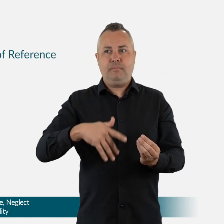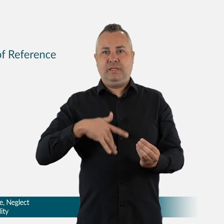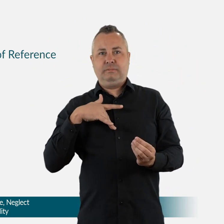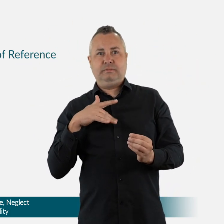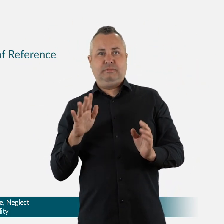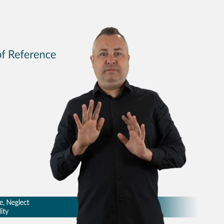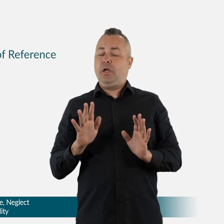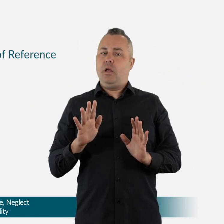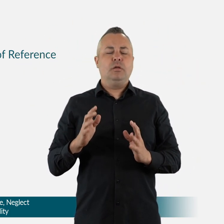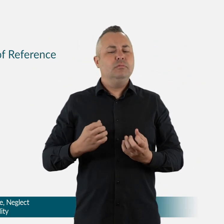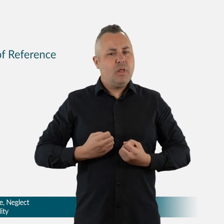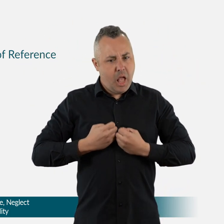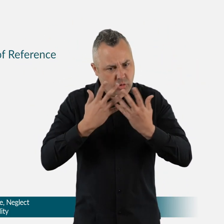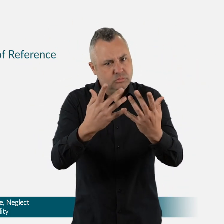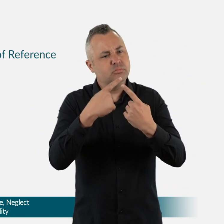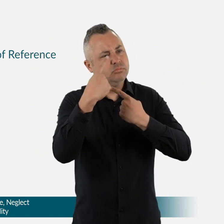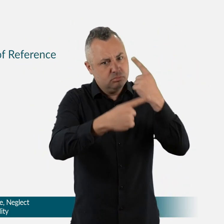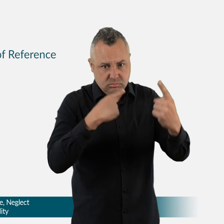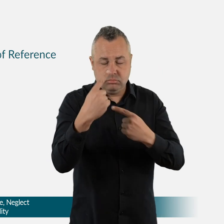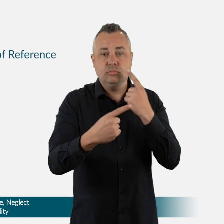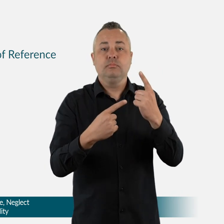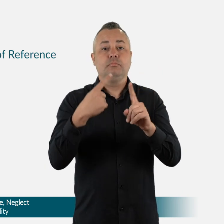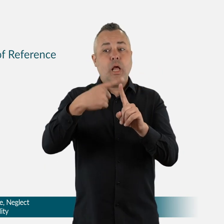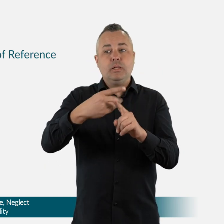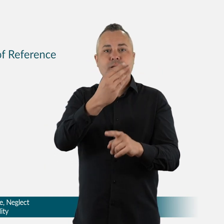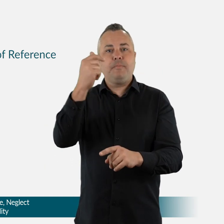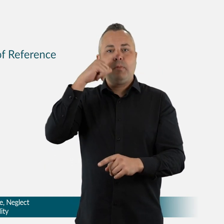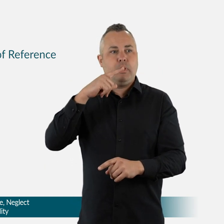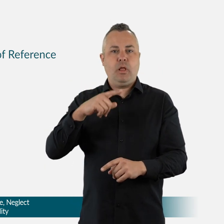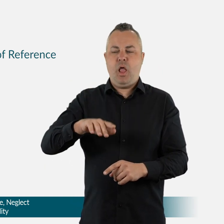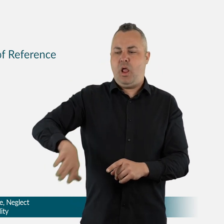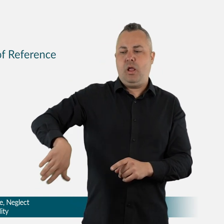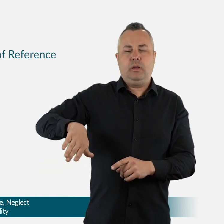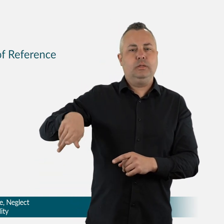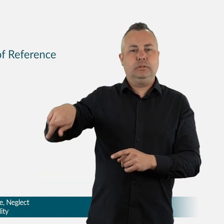What changes were made to the draft Terms of Reference?